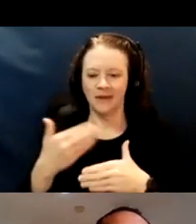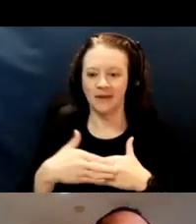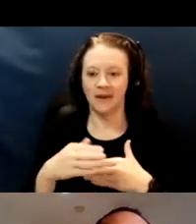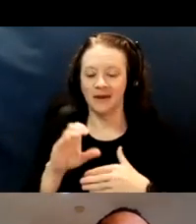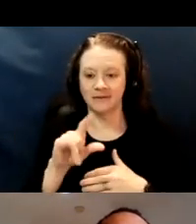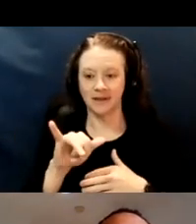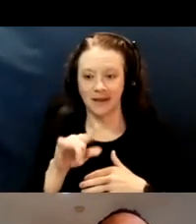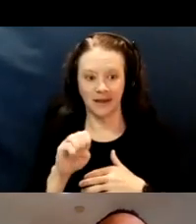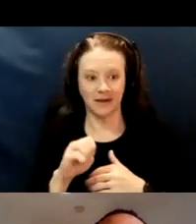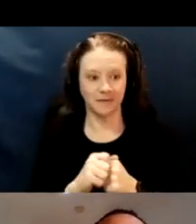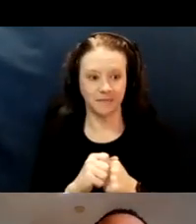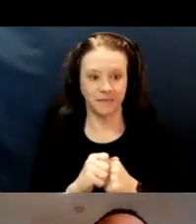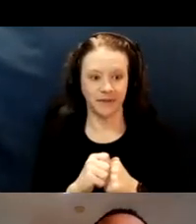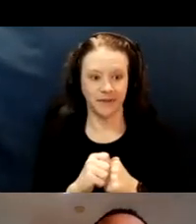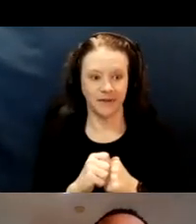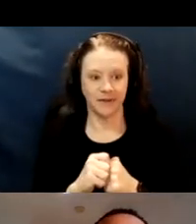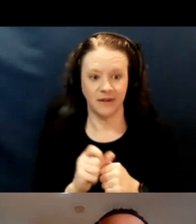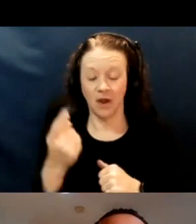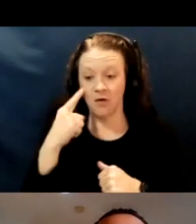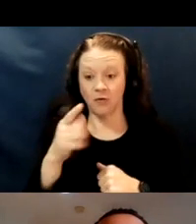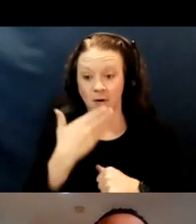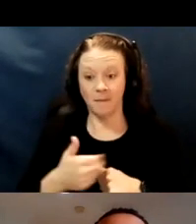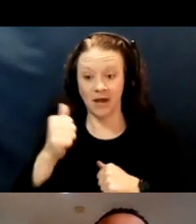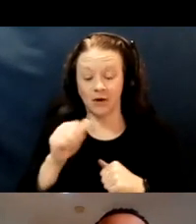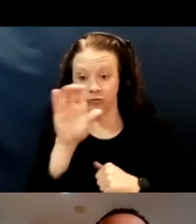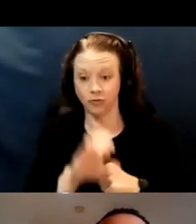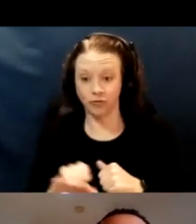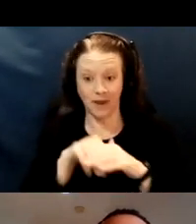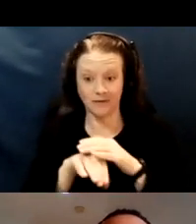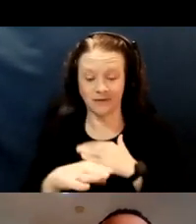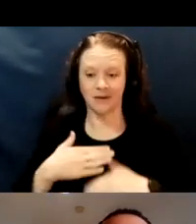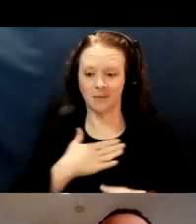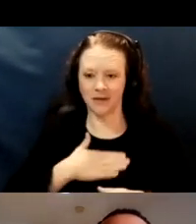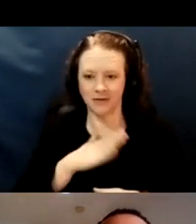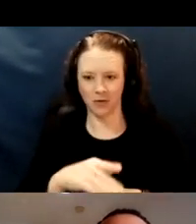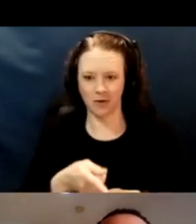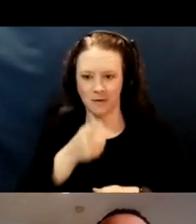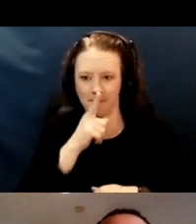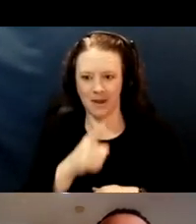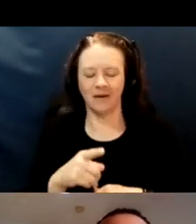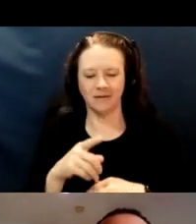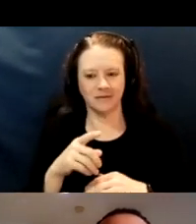For better Zoom access for all of us, if you could keep your mics muted and your camera's off during the presentation,